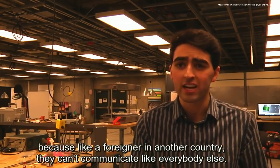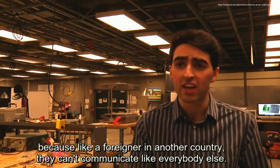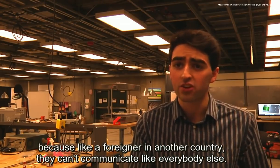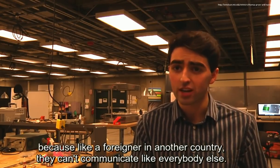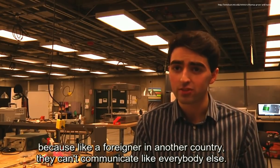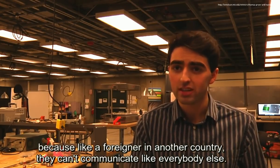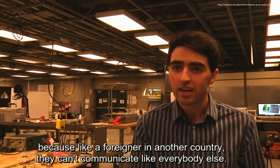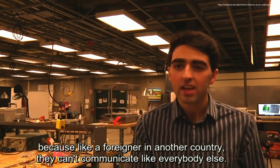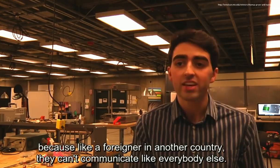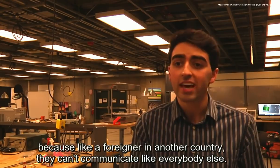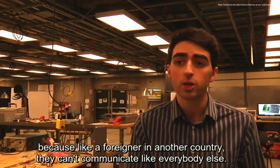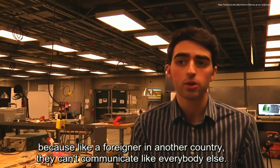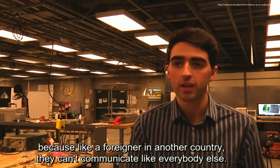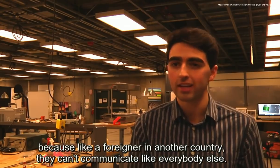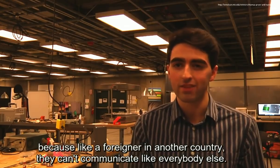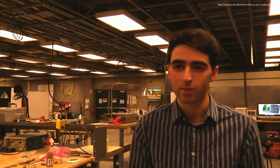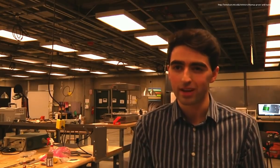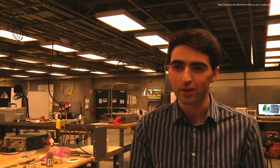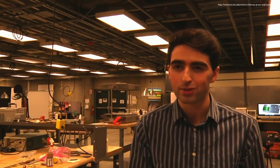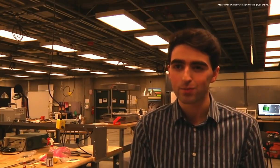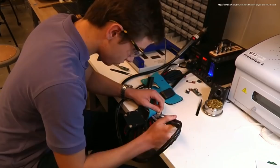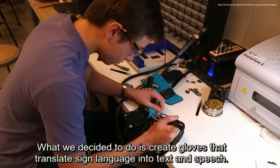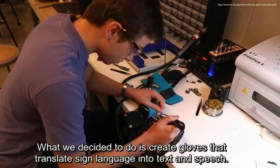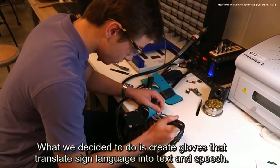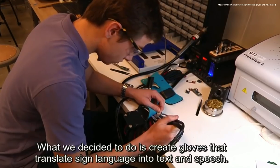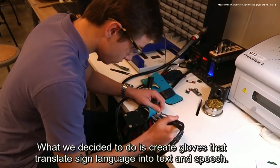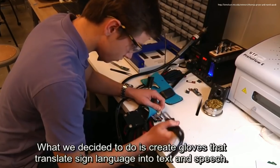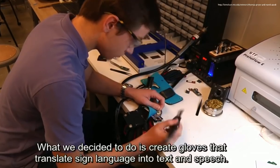another country they can't communicate like everybody else what we decided to